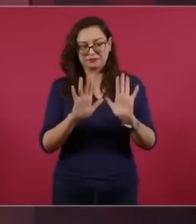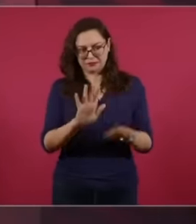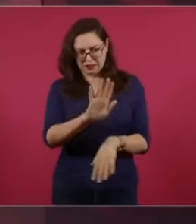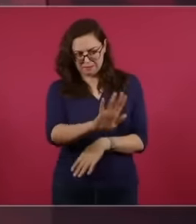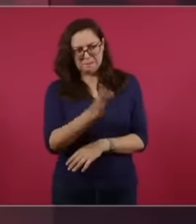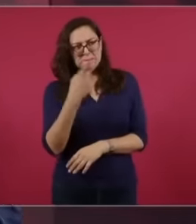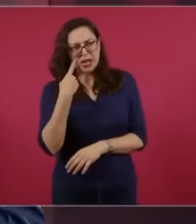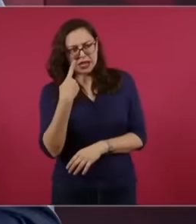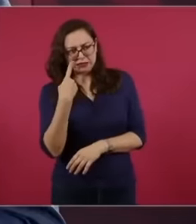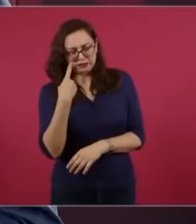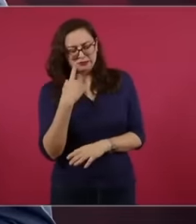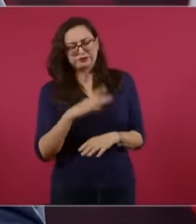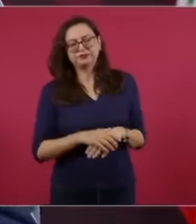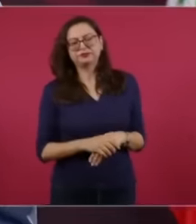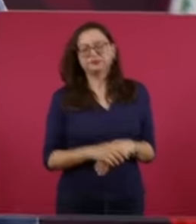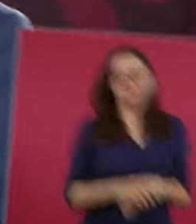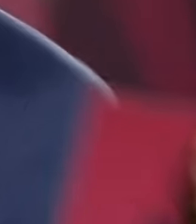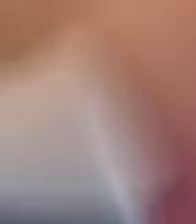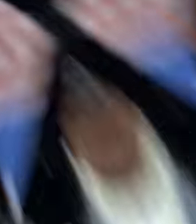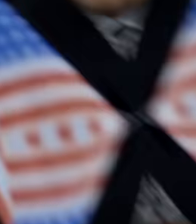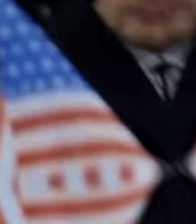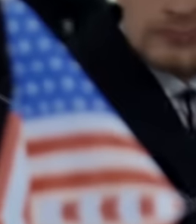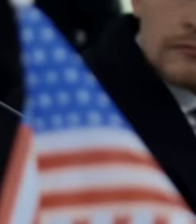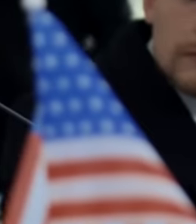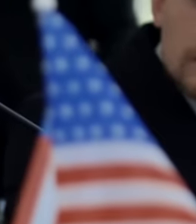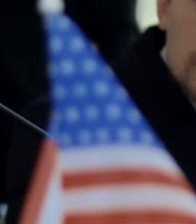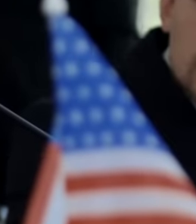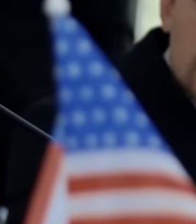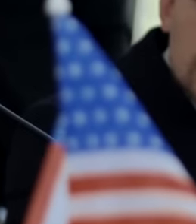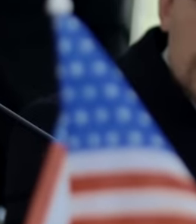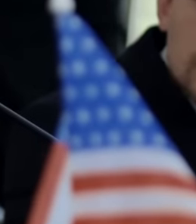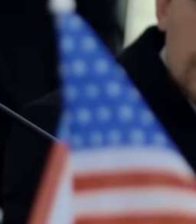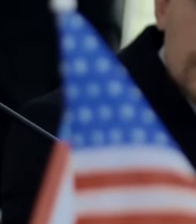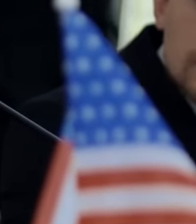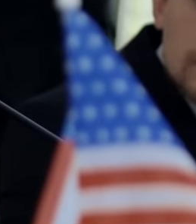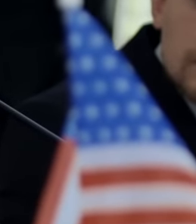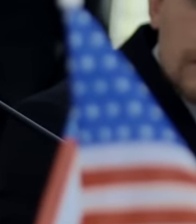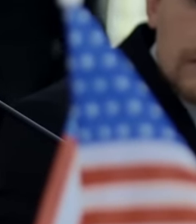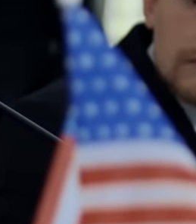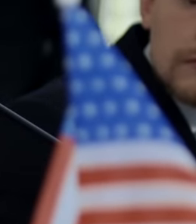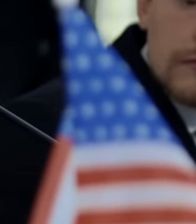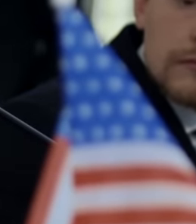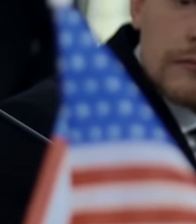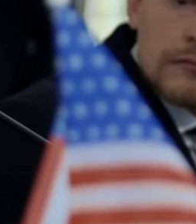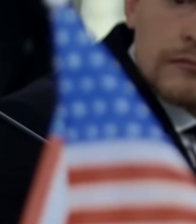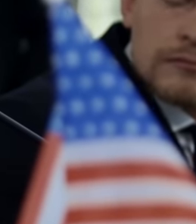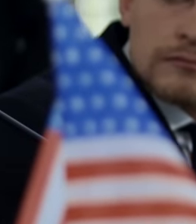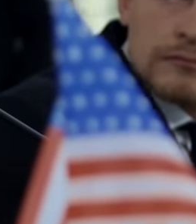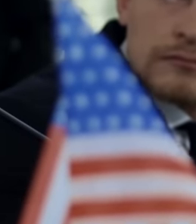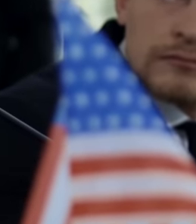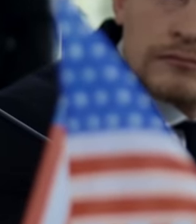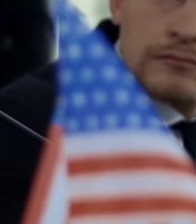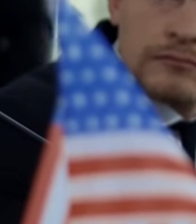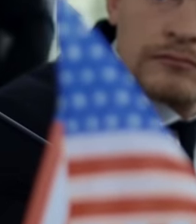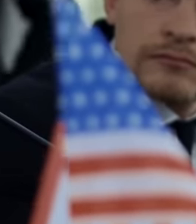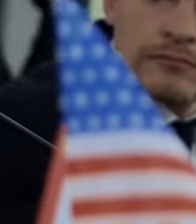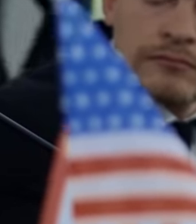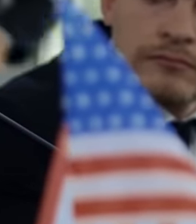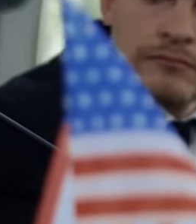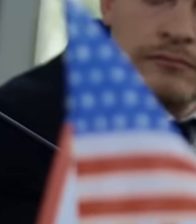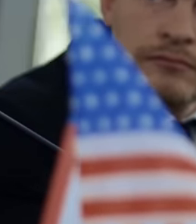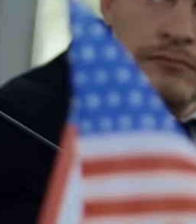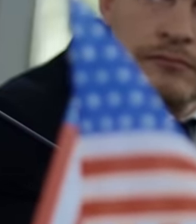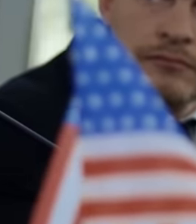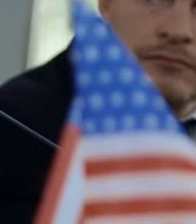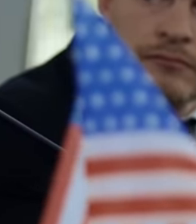answered these American politicians that without a doubt they did not like let's see.